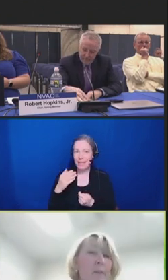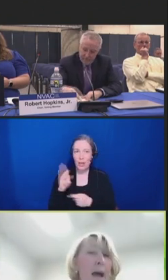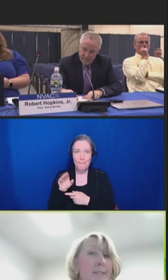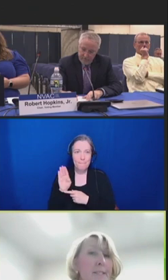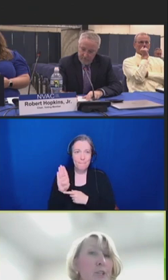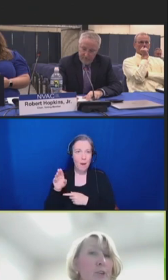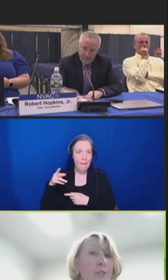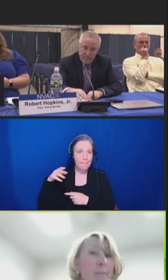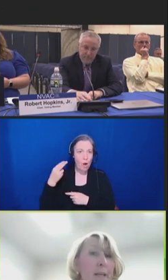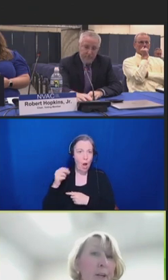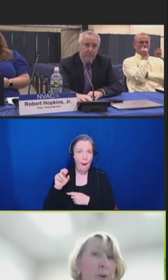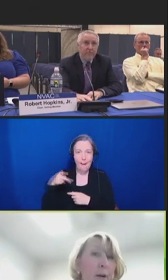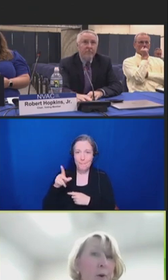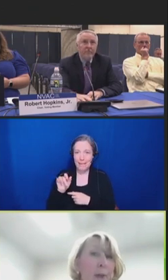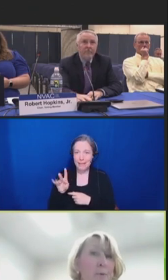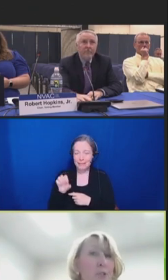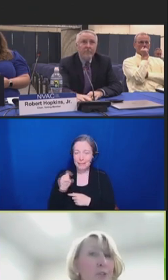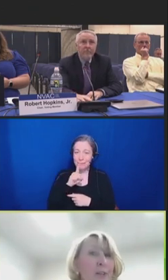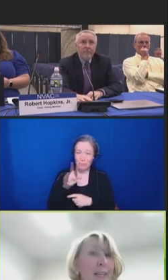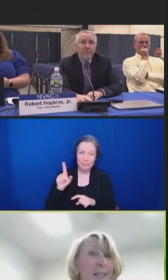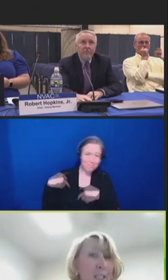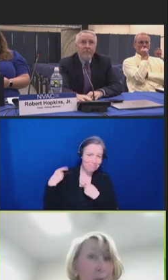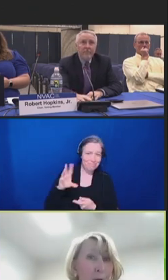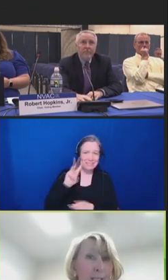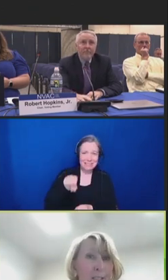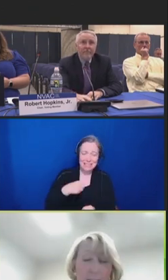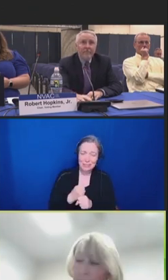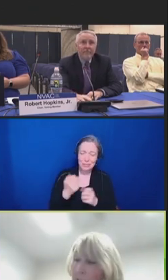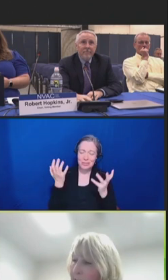The past six years have been an incredible opportunity and experience.